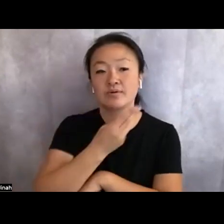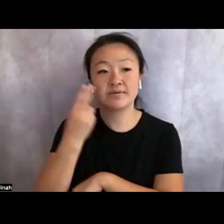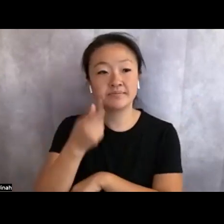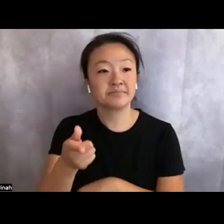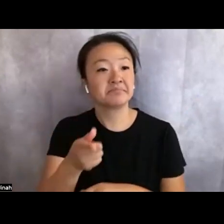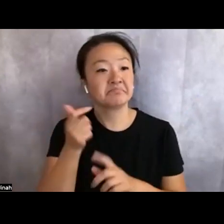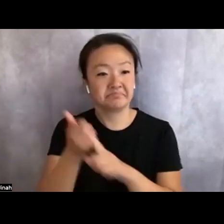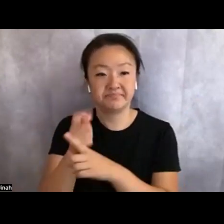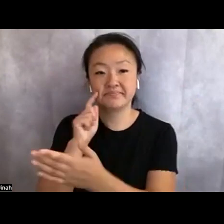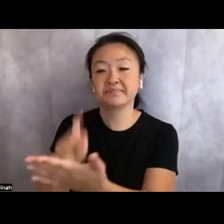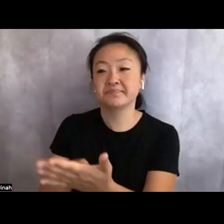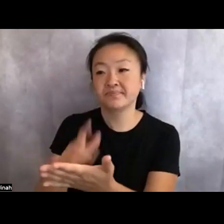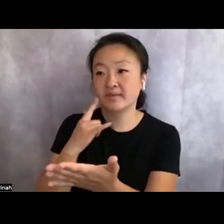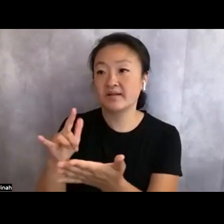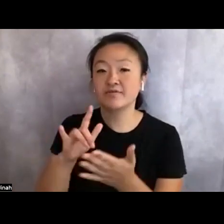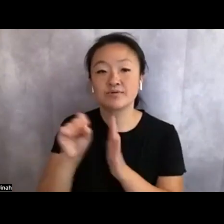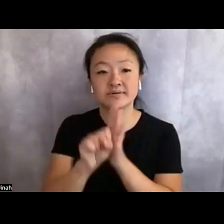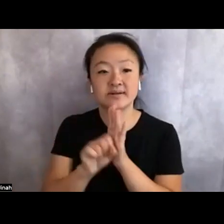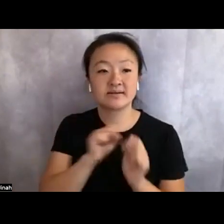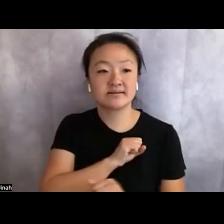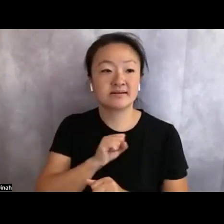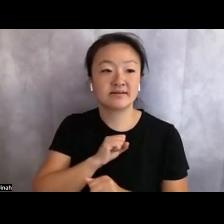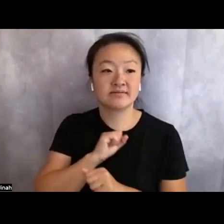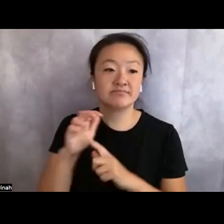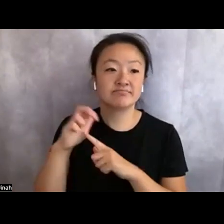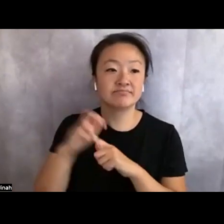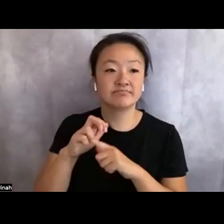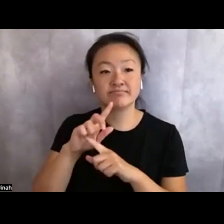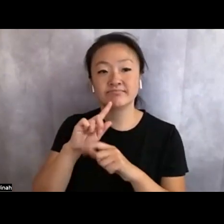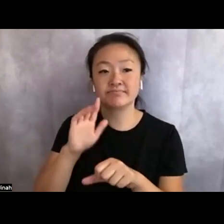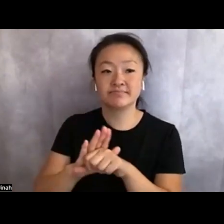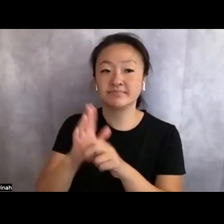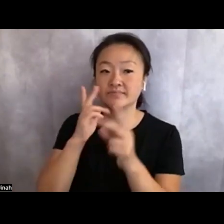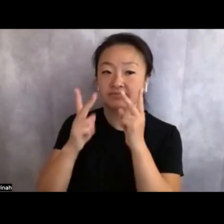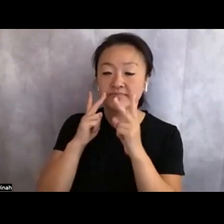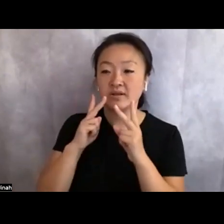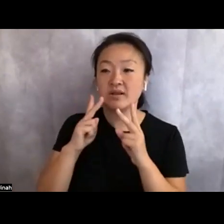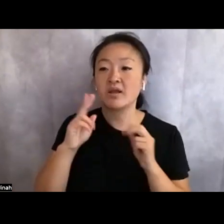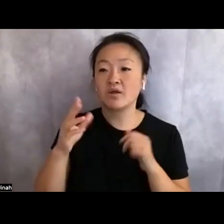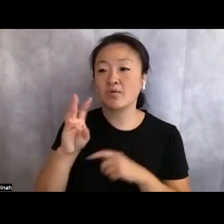State Senate for “extraordinary commitment to the visibility and well-being of Transgender people,”